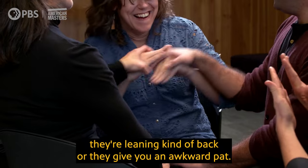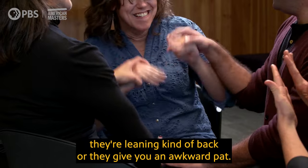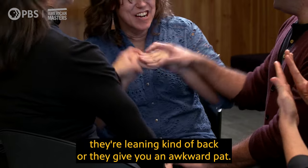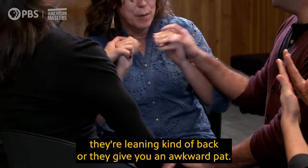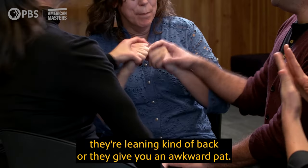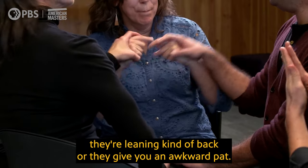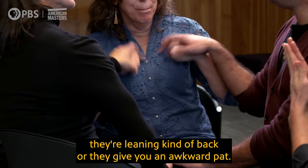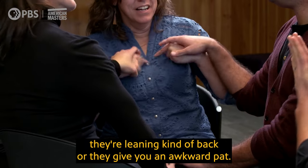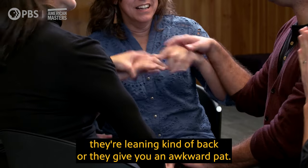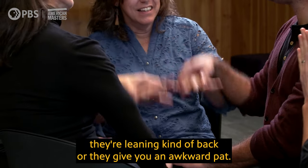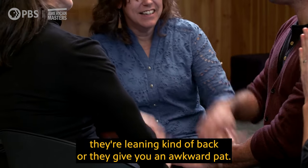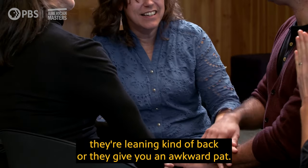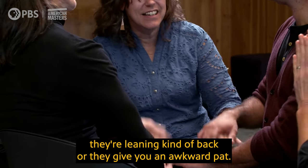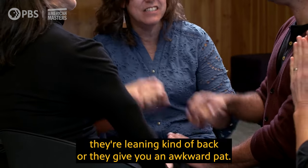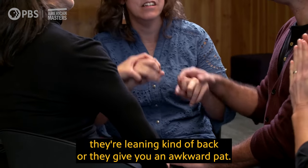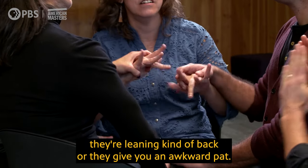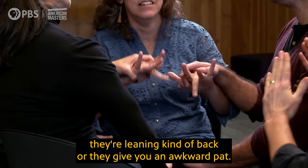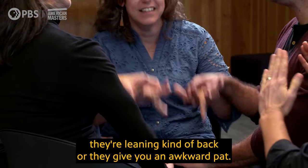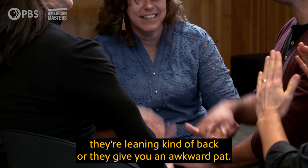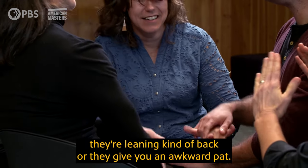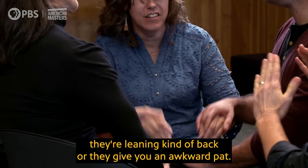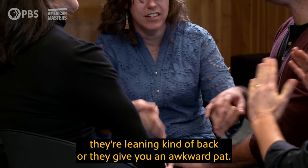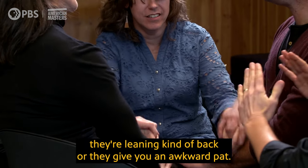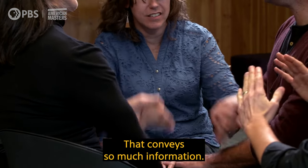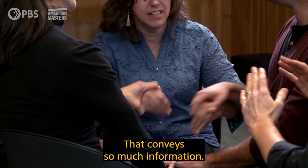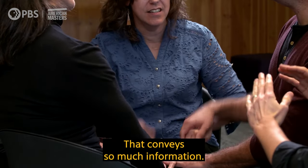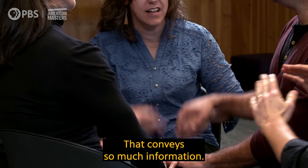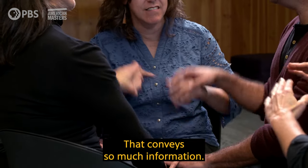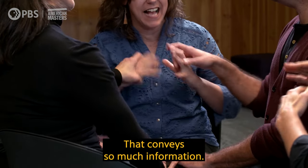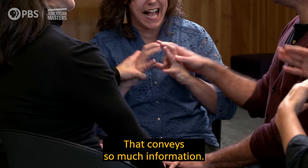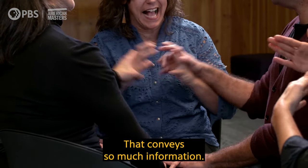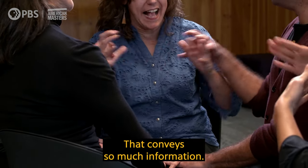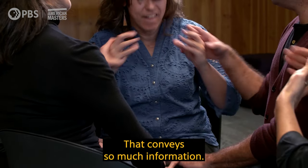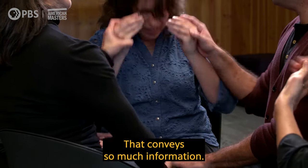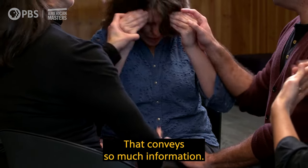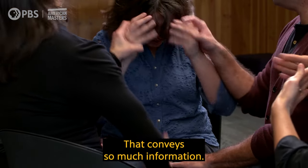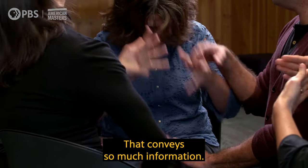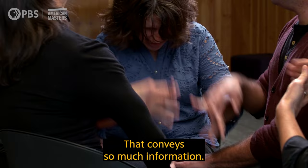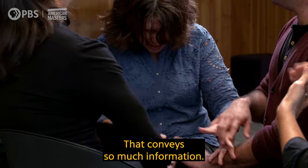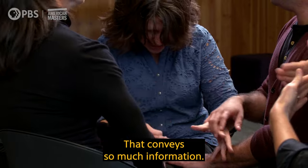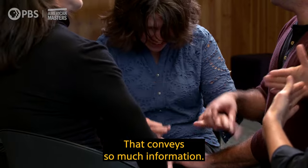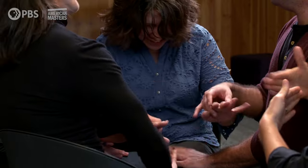they're leaning kind of back or they give you an awkward pat. That conveys so much information.